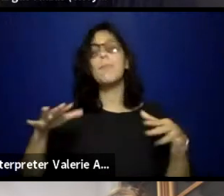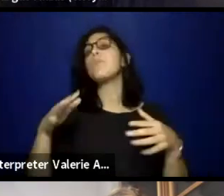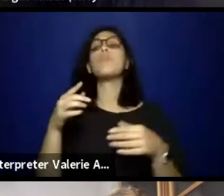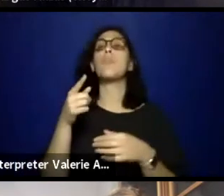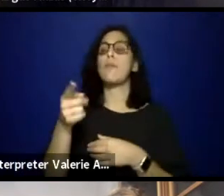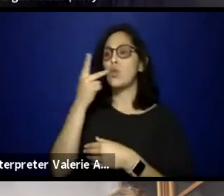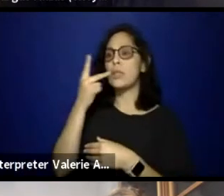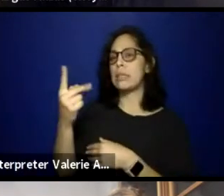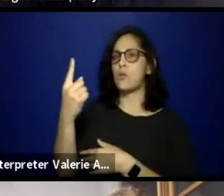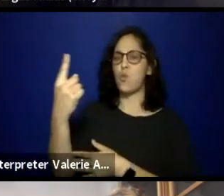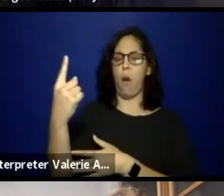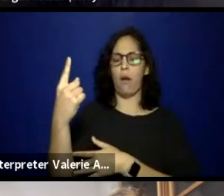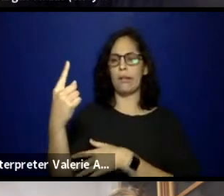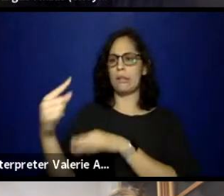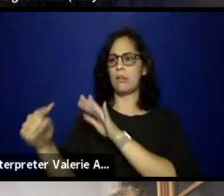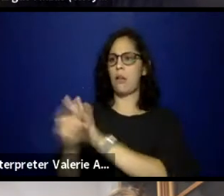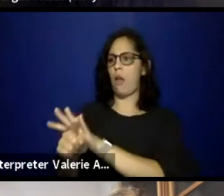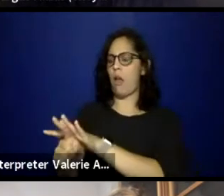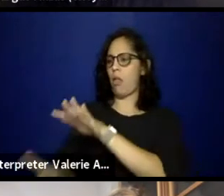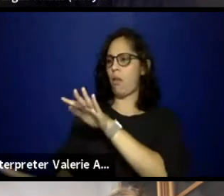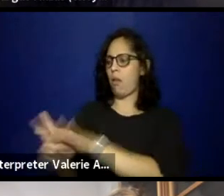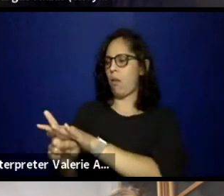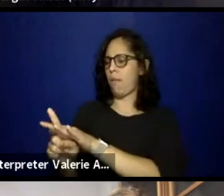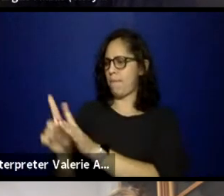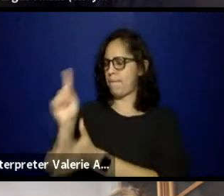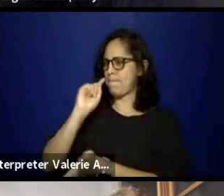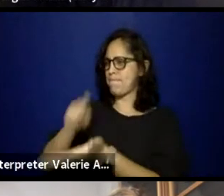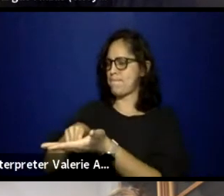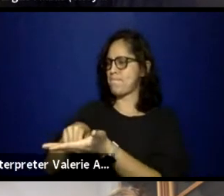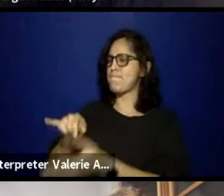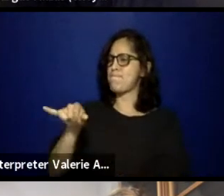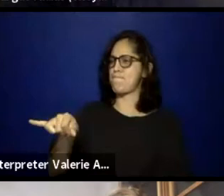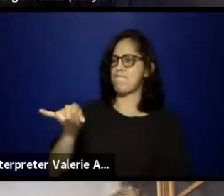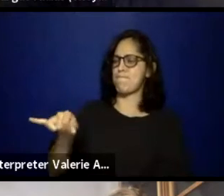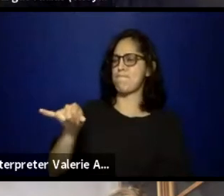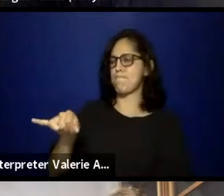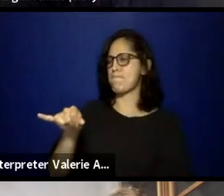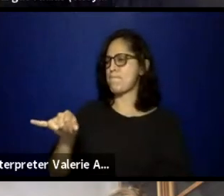a red flag that you have still worked with an organization